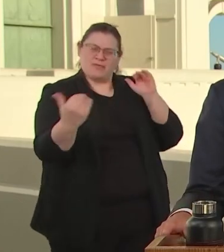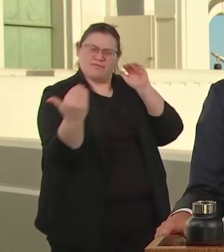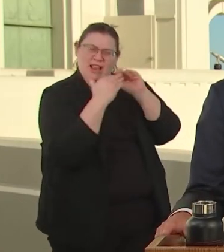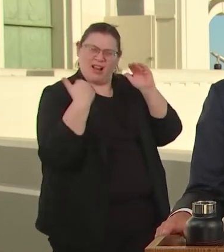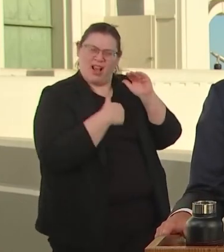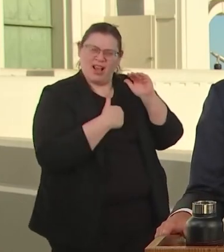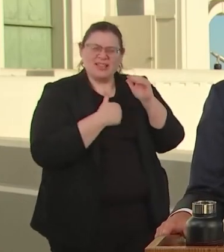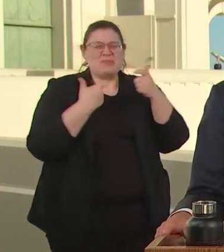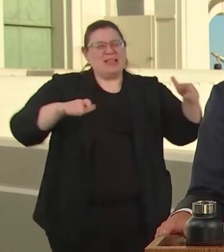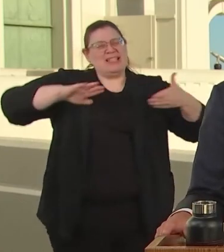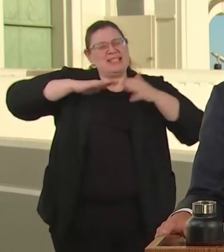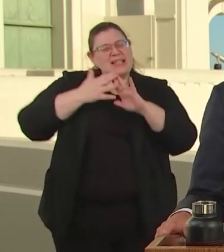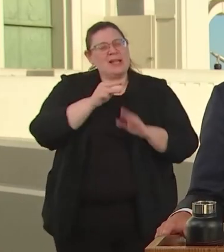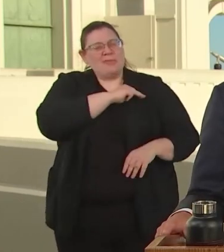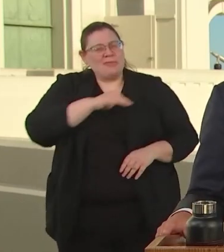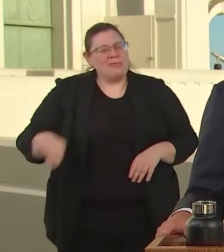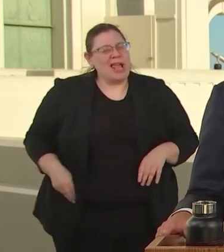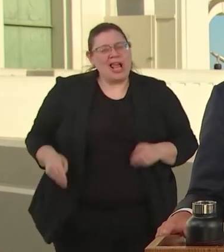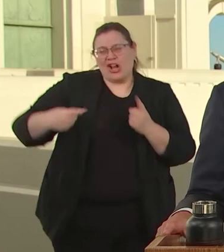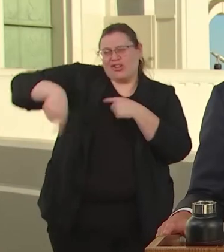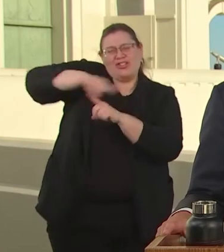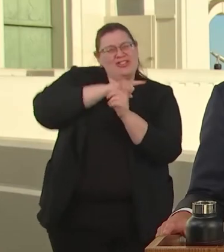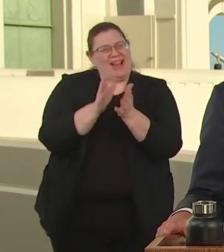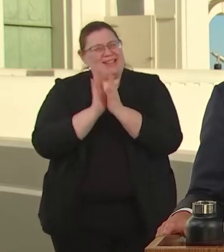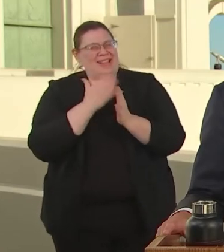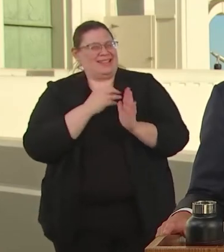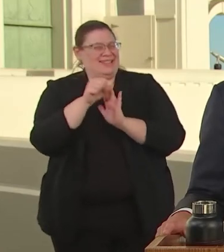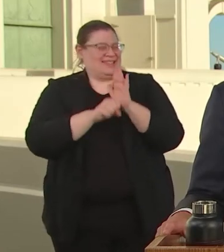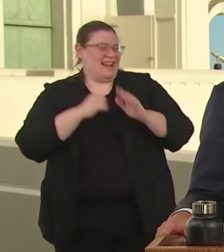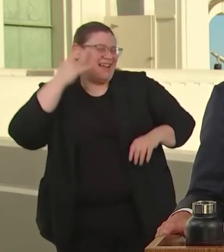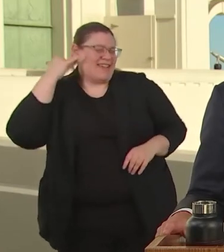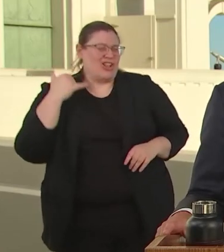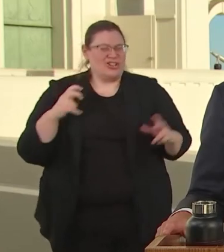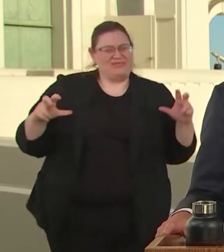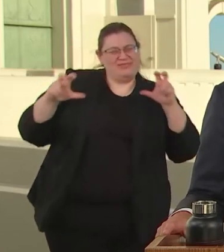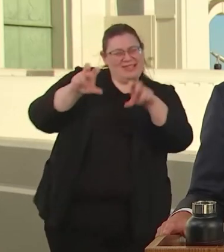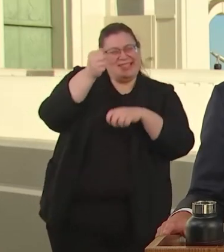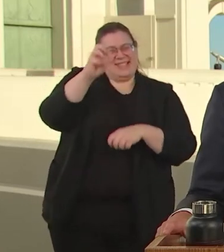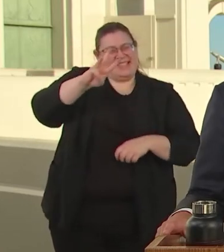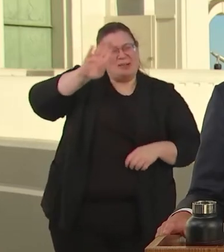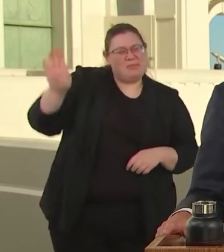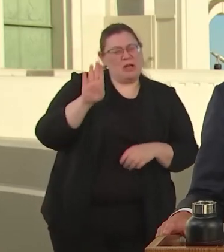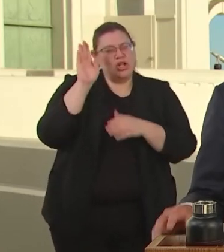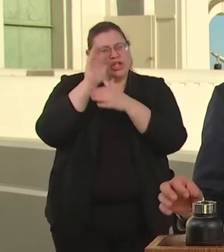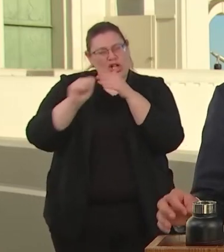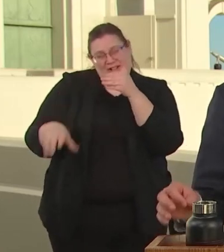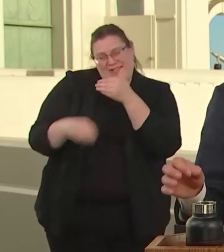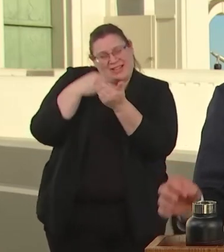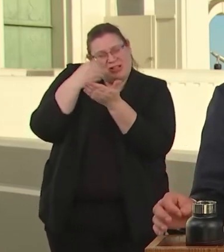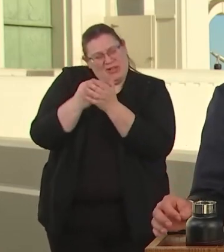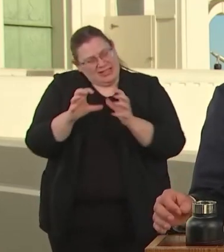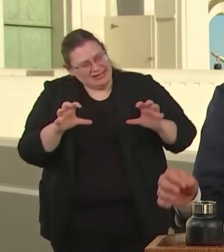CALLING ON OUR STATE TO INVEST 6 MILLION DOLLARS IN OUR SURPLUS FOR CALIFORNIA CITIES OVER THE NEXT FOUR YEARS.